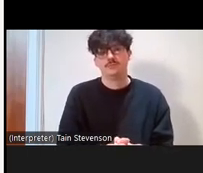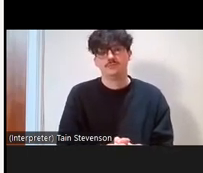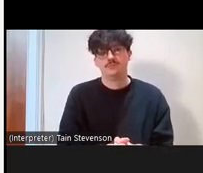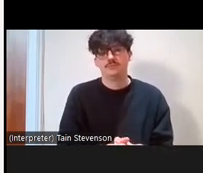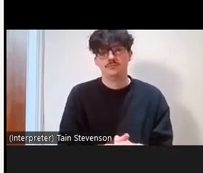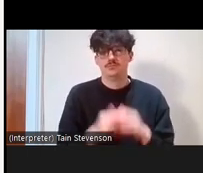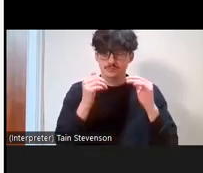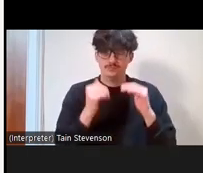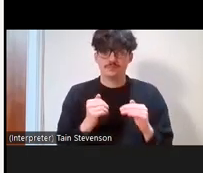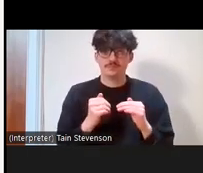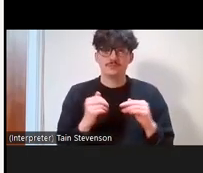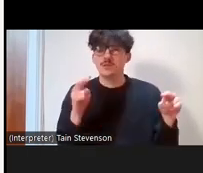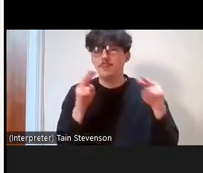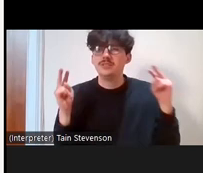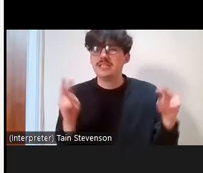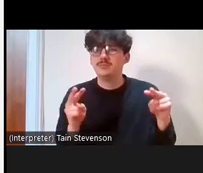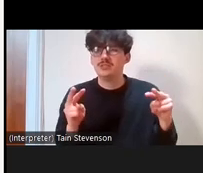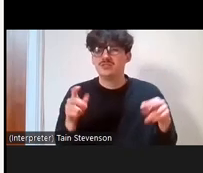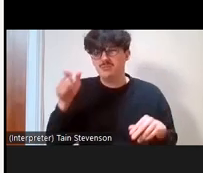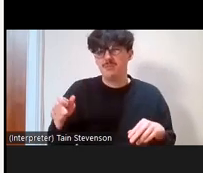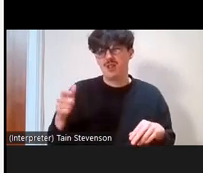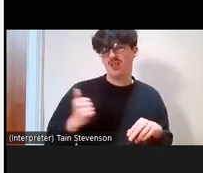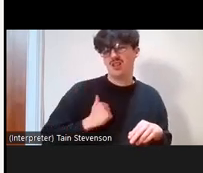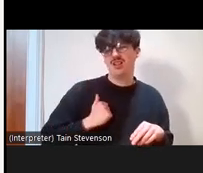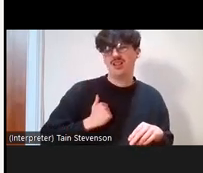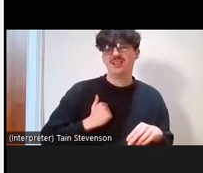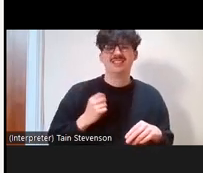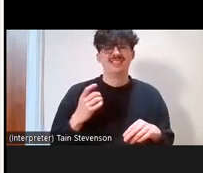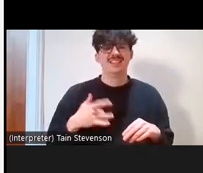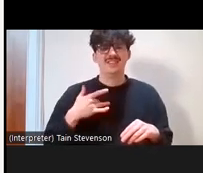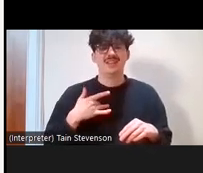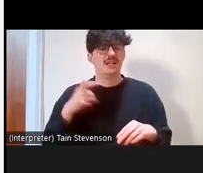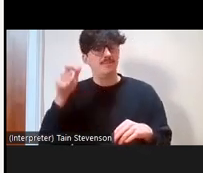Perceptions, so by this we mean the perceptions that people have of museum